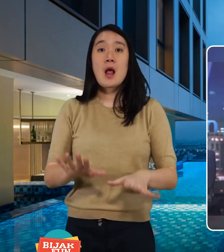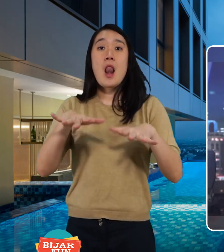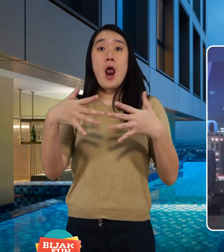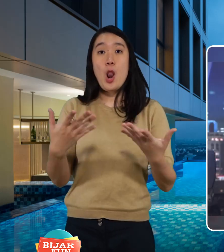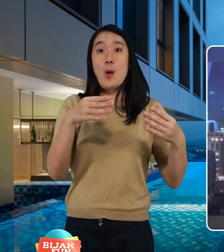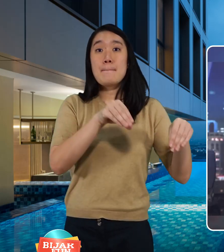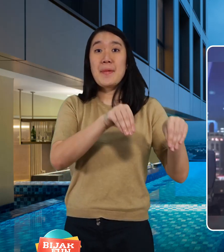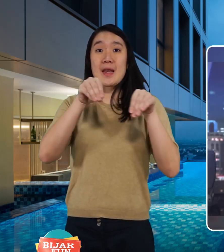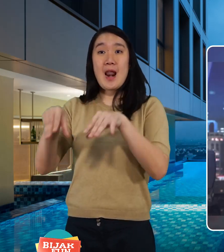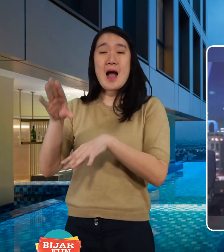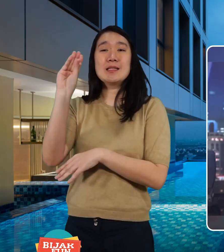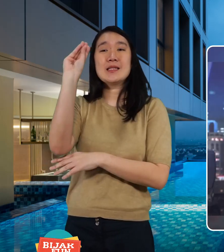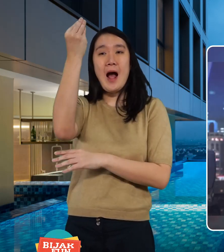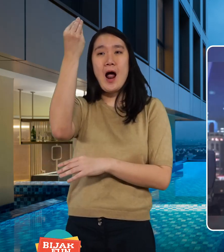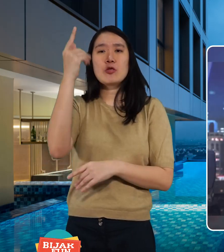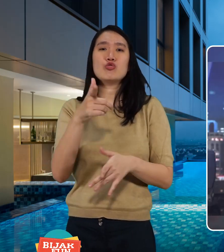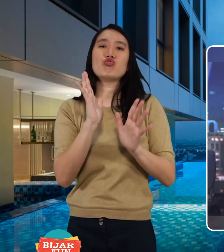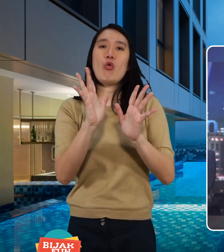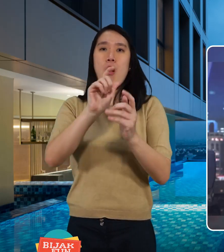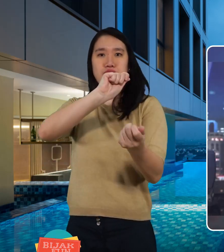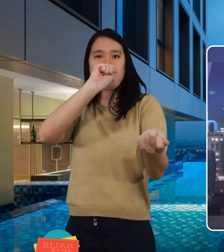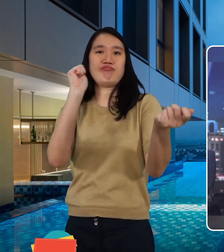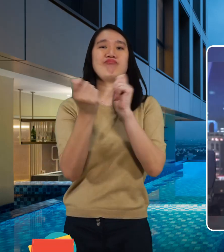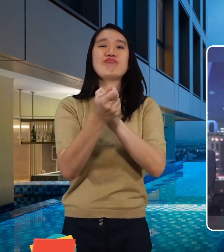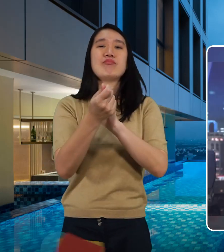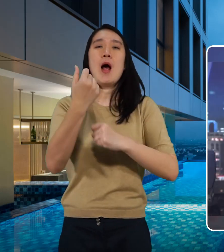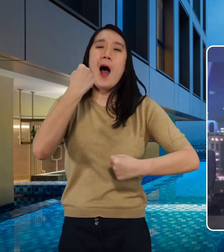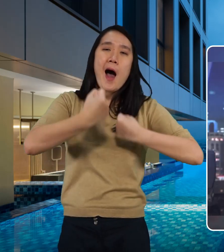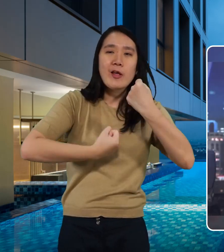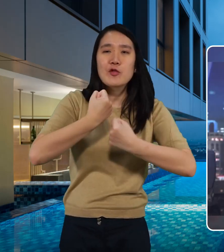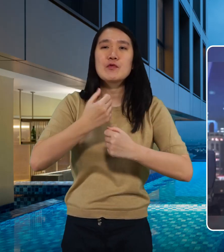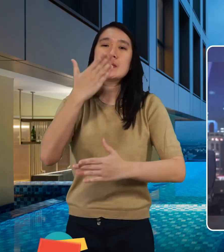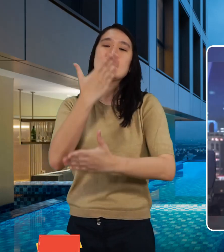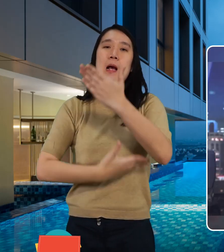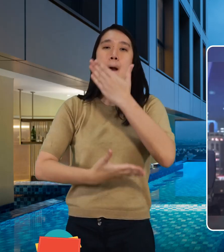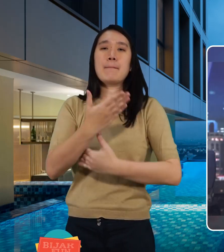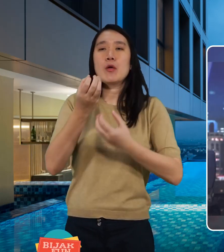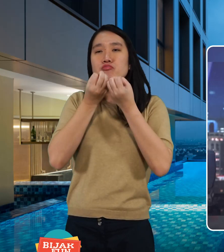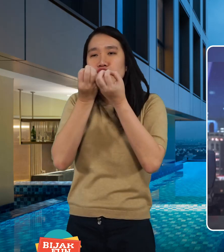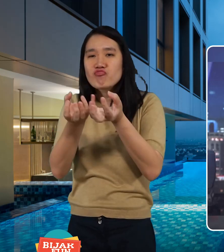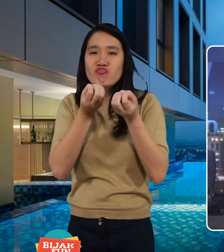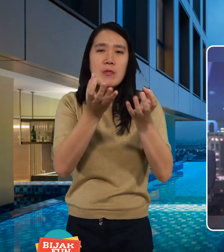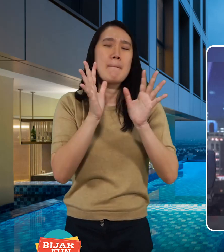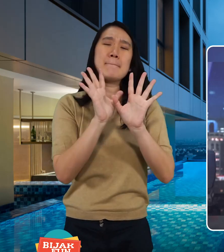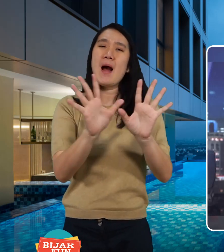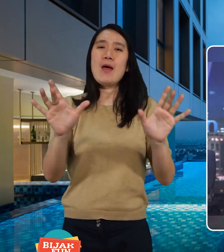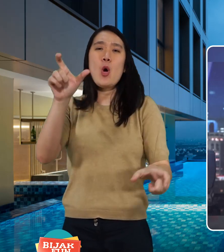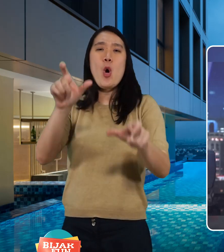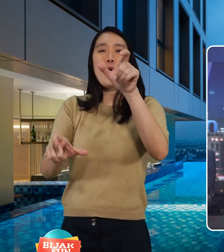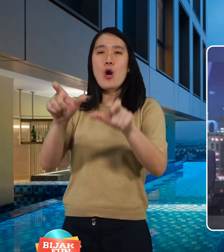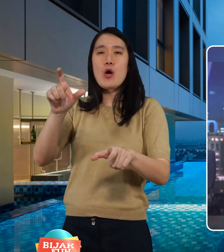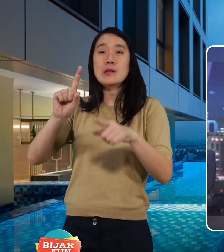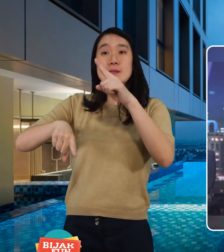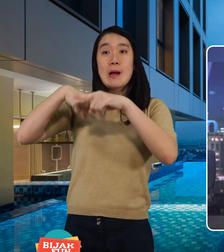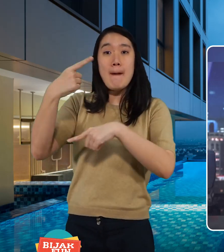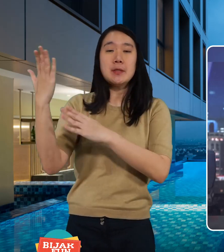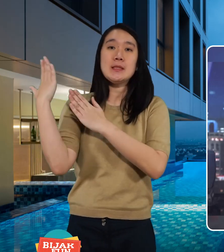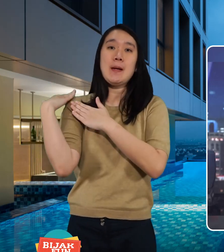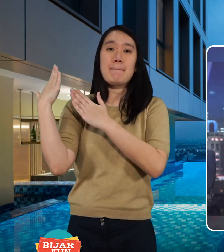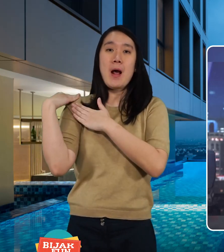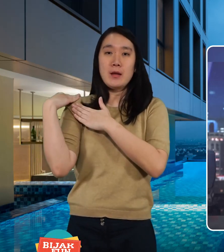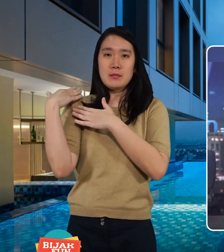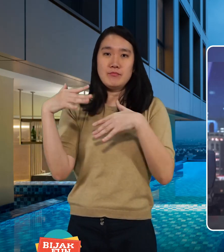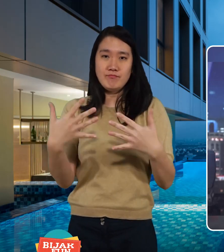Then moved to Jakarta and he became active in disability activities and educating many people